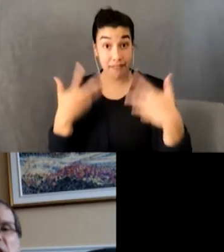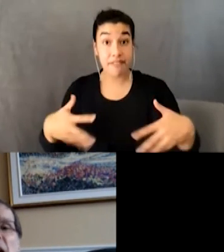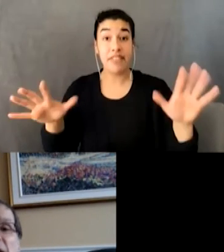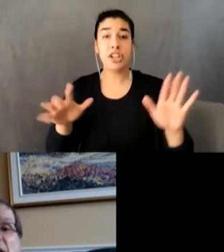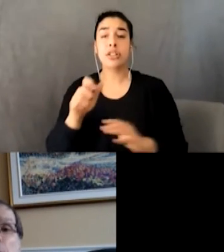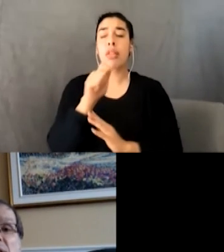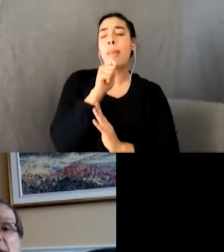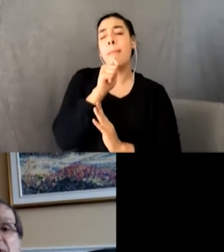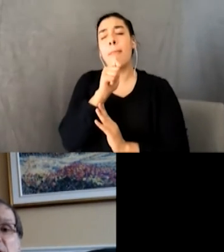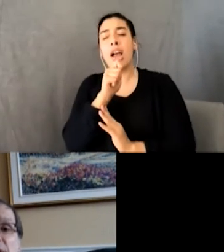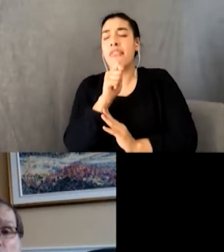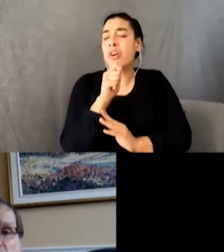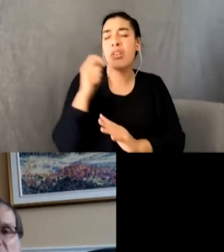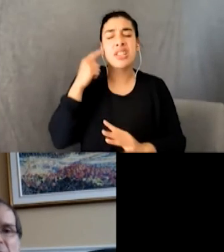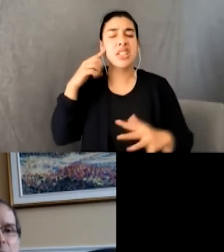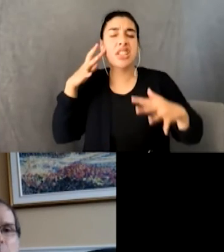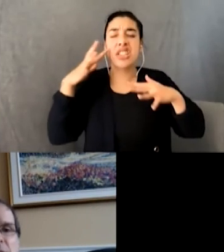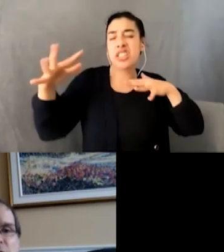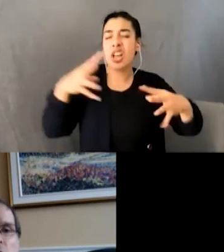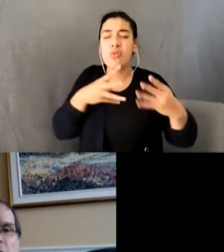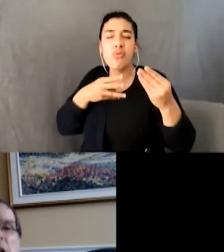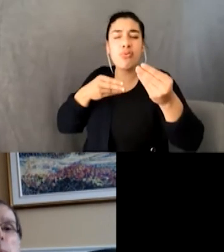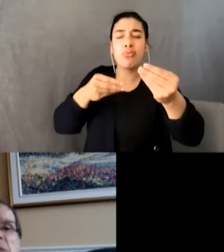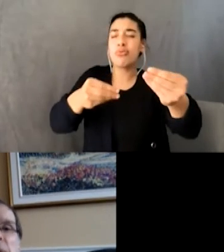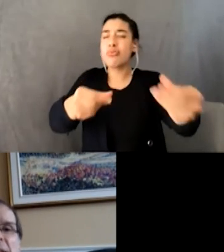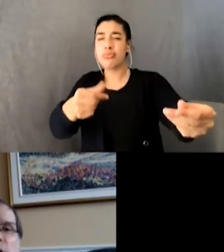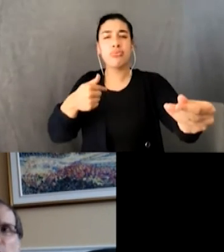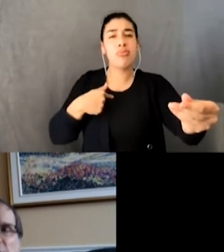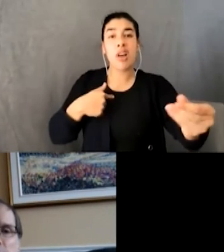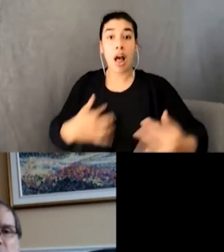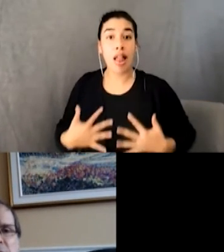and I spontaneously started ad-libbing a song by spitting out random lyrics: